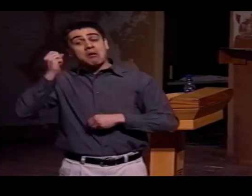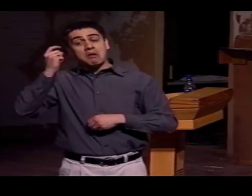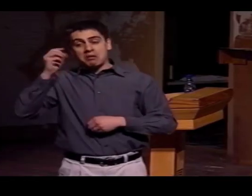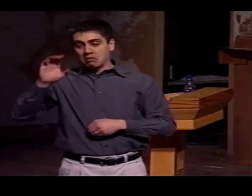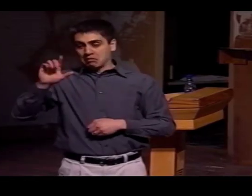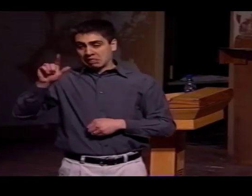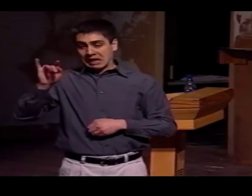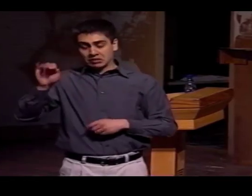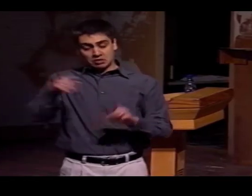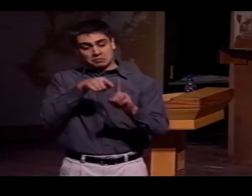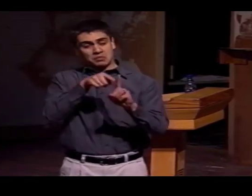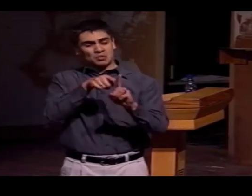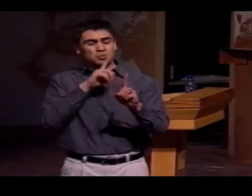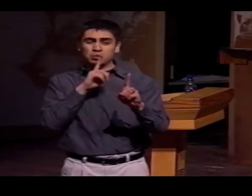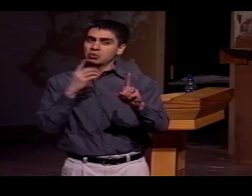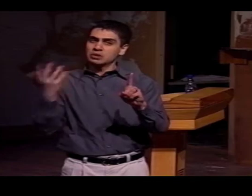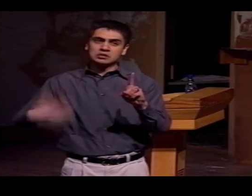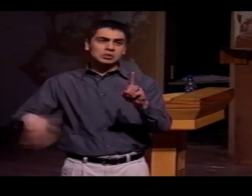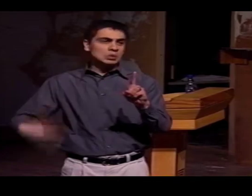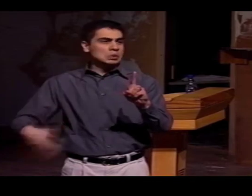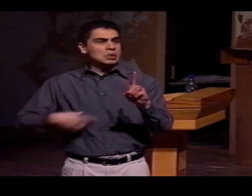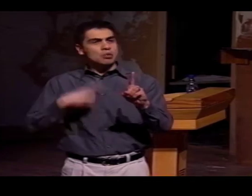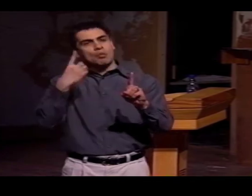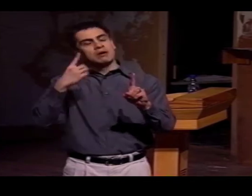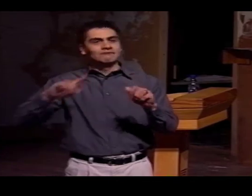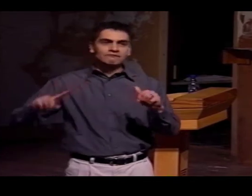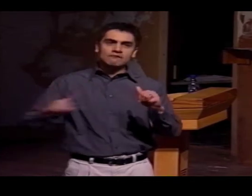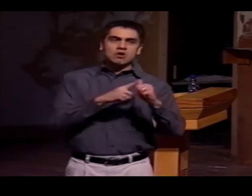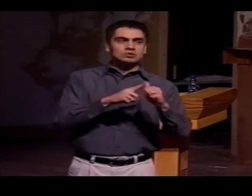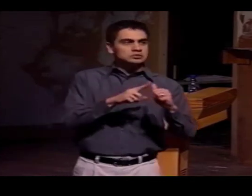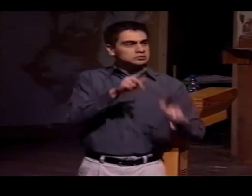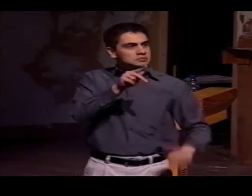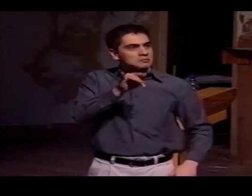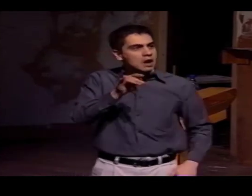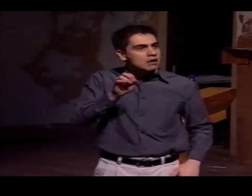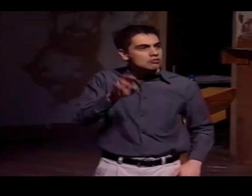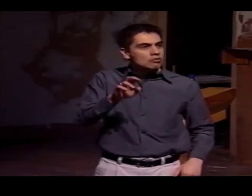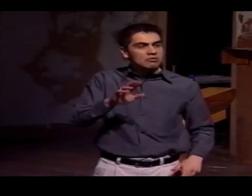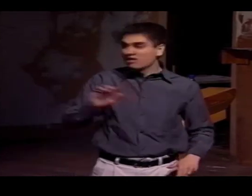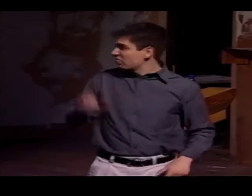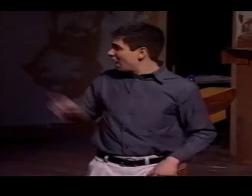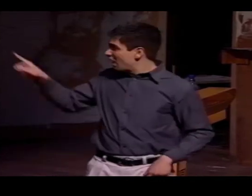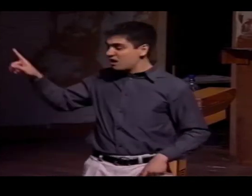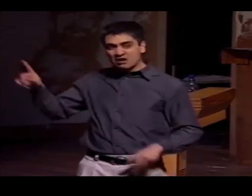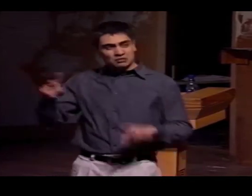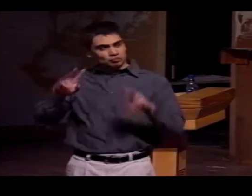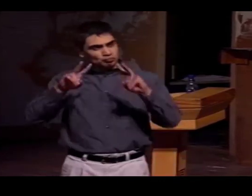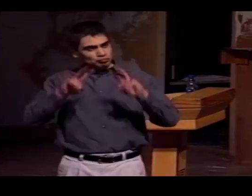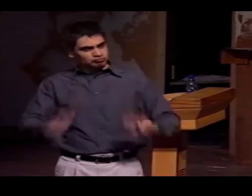WHICH IS A VERY SAD OCCASION FOR US. CLAYTON VALLI WAS ONE OF THE FIRST PIONEERS